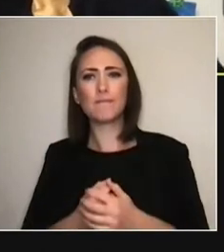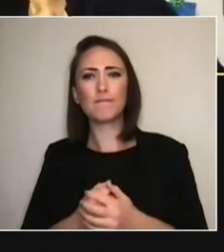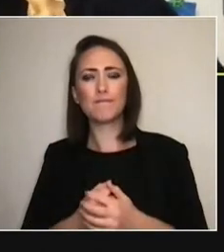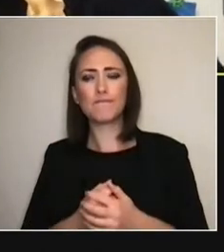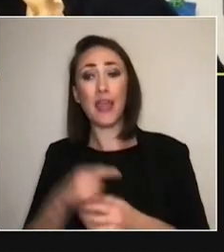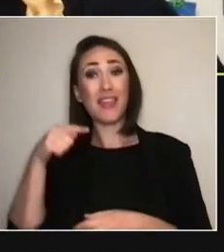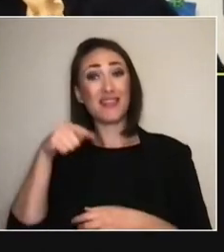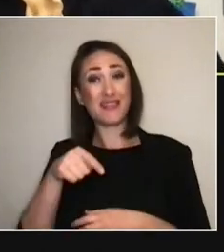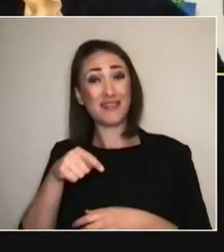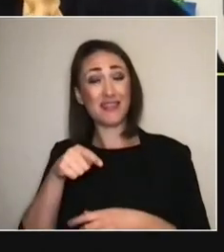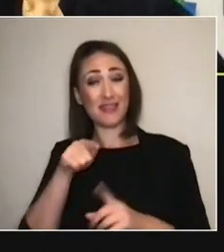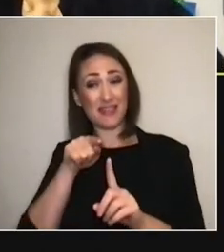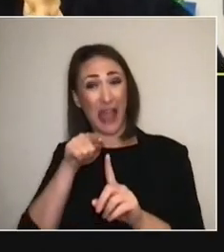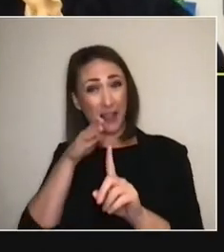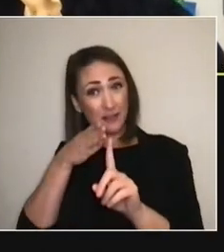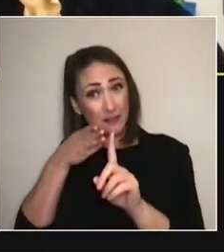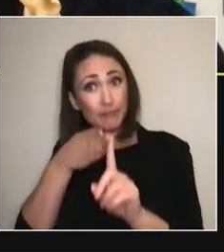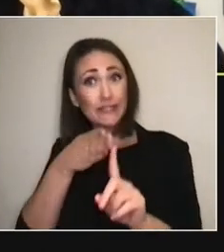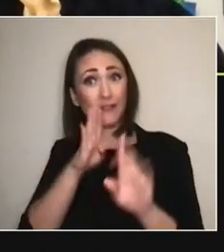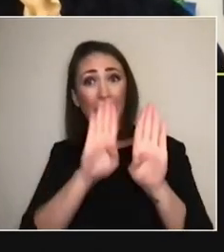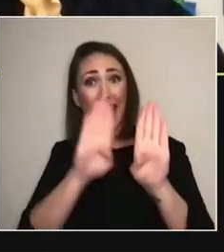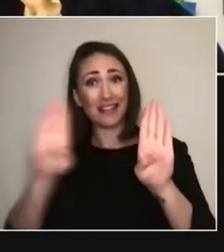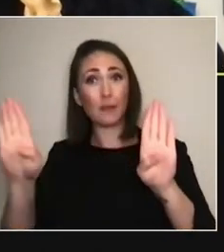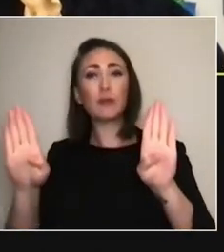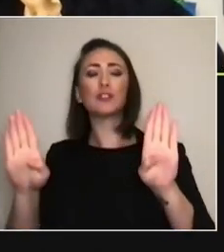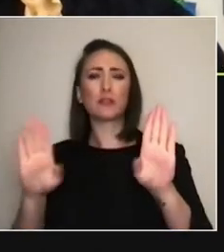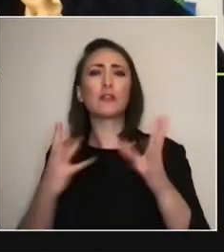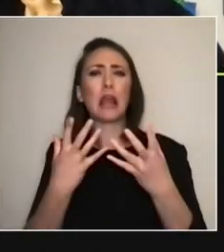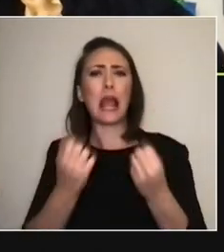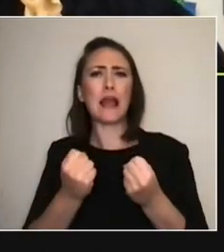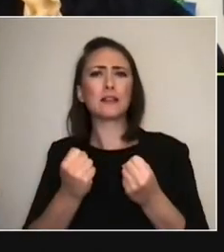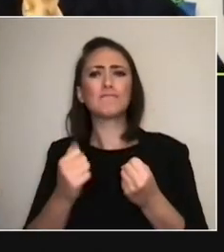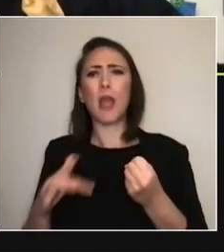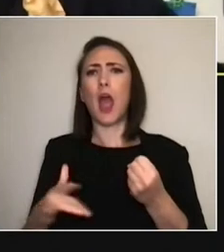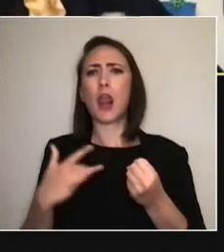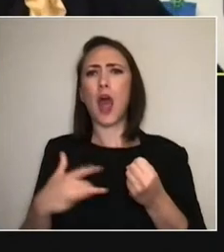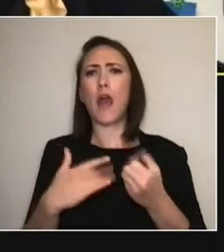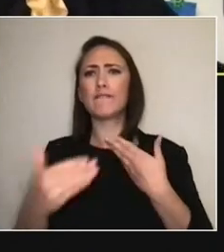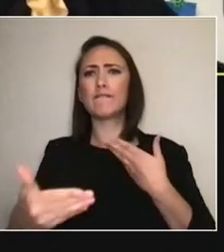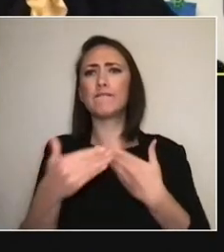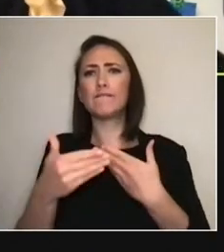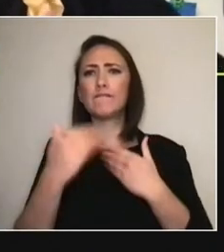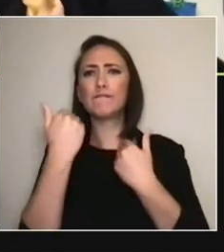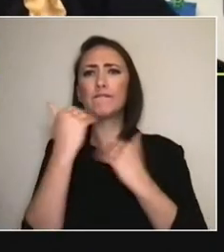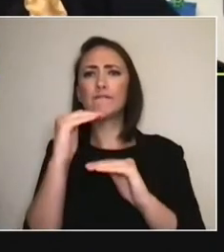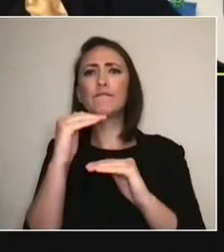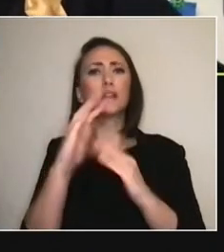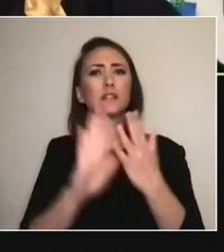'it had a life, and now that's come to an end.' But we talked about almost, like, putting it to sleep, you know?